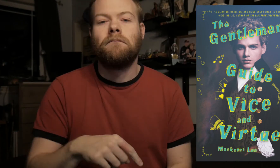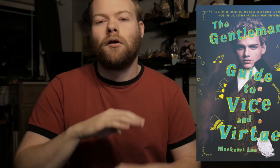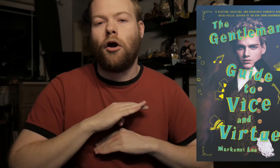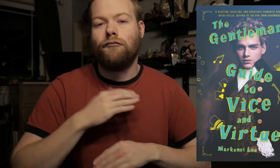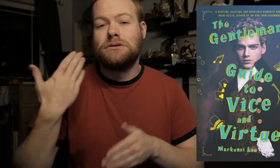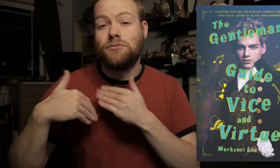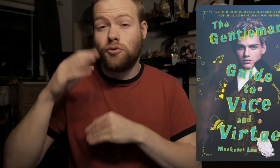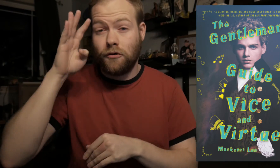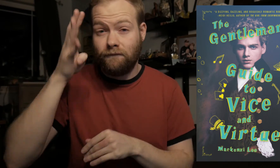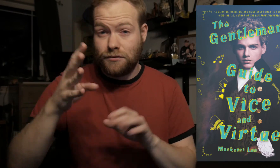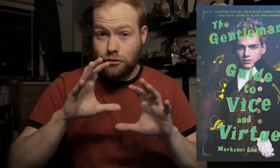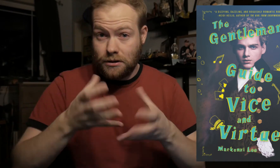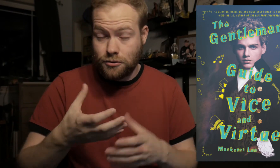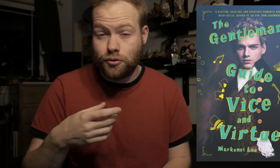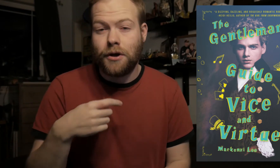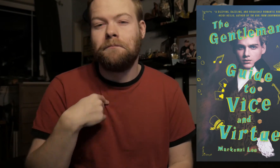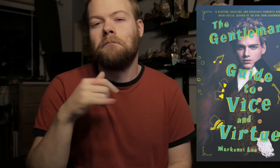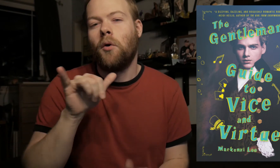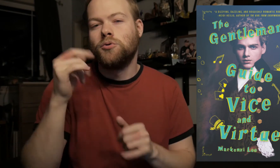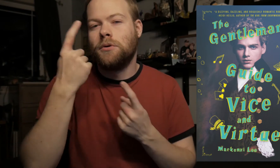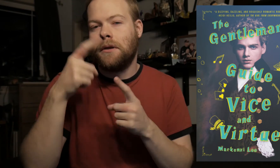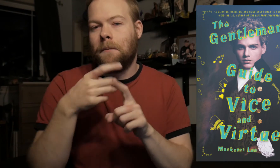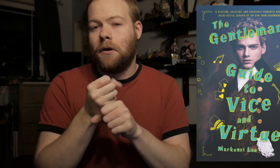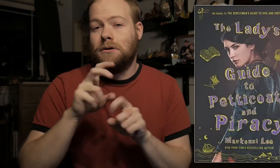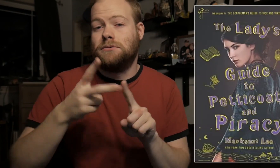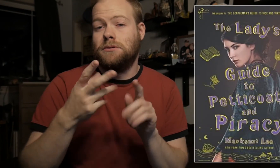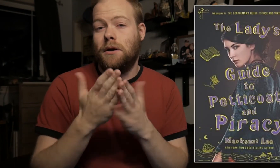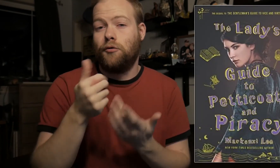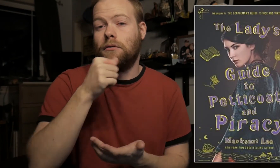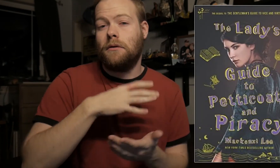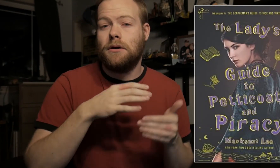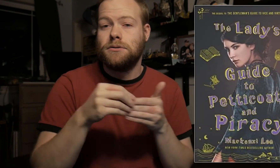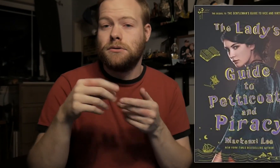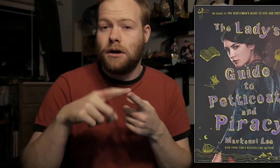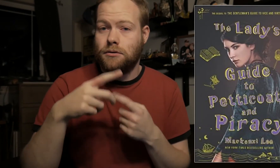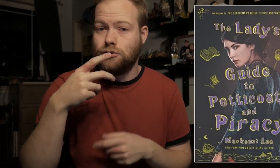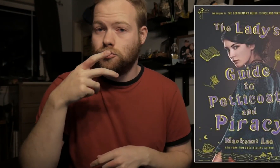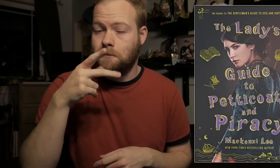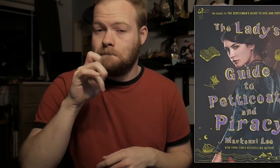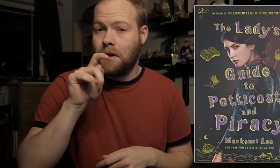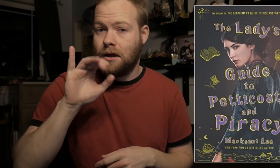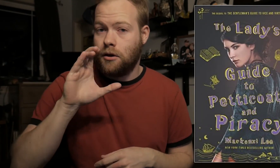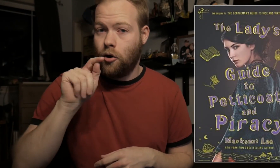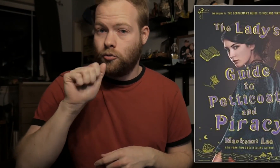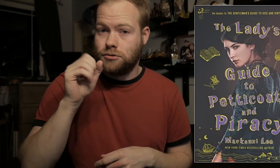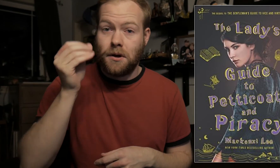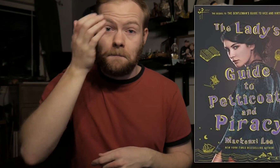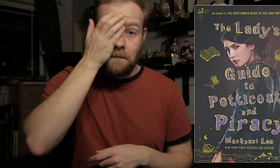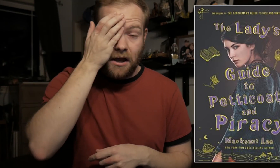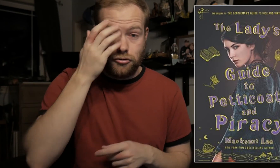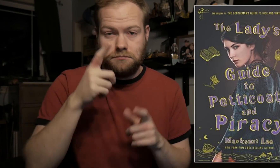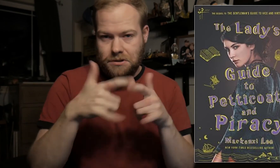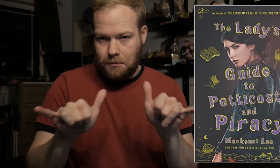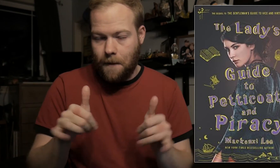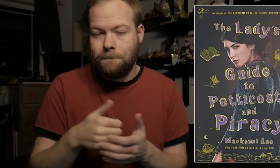It covers the Historical Fiction category. I’m considering getting the second book, The Lady’s Guide to Petticoats and Piracy, at the same time.